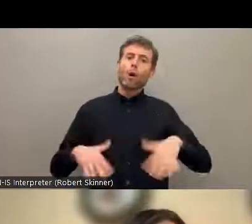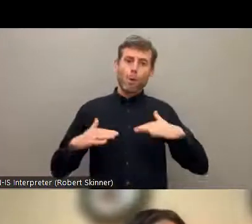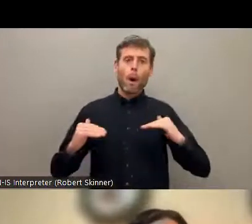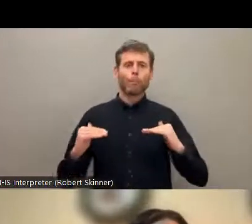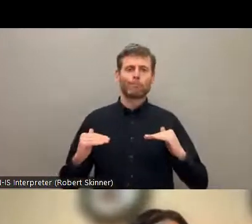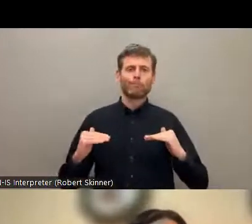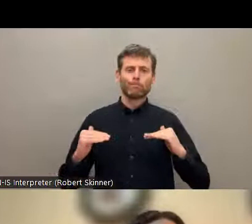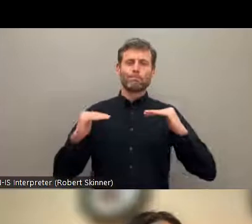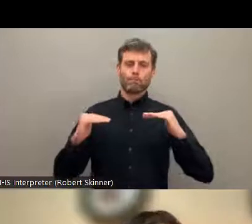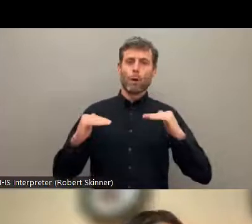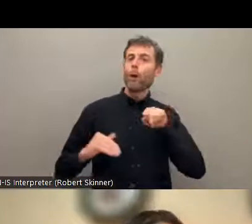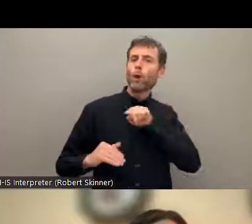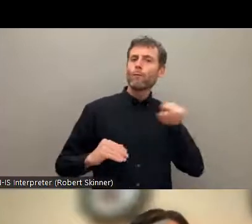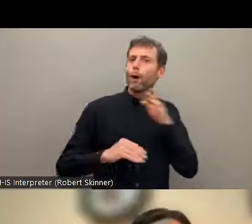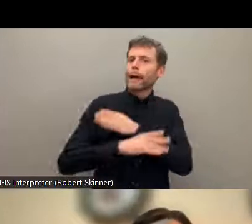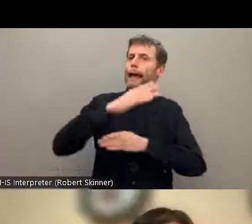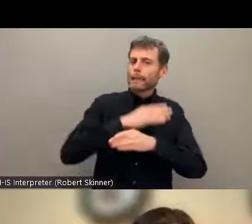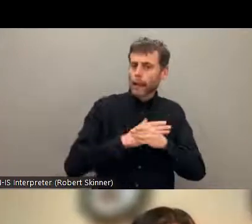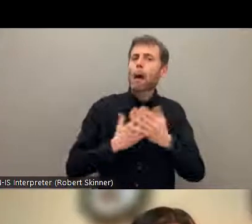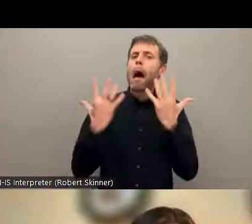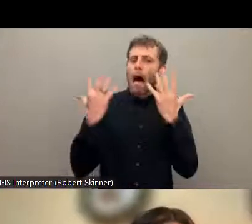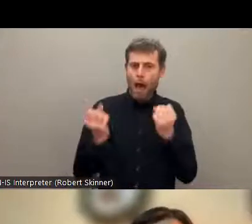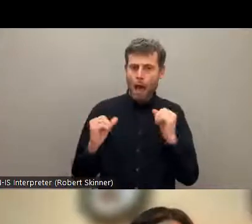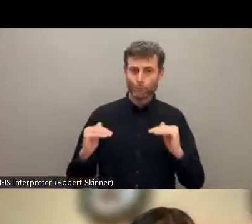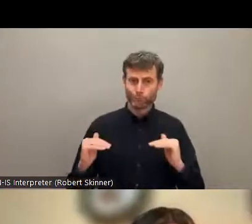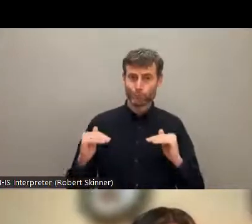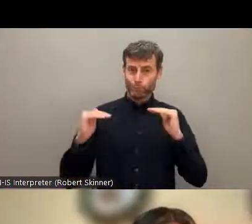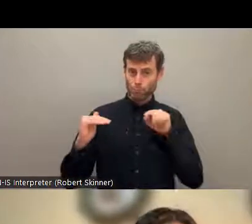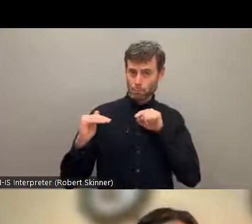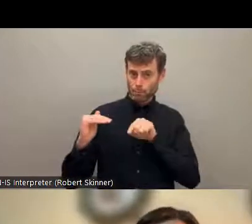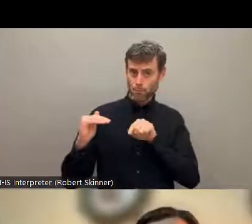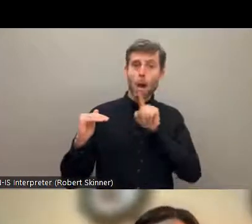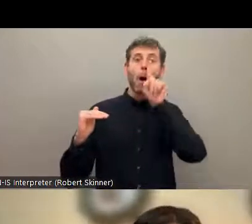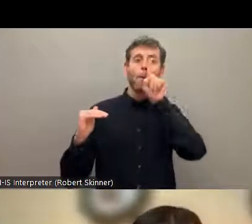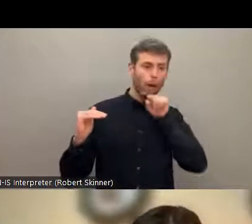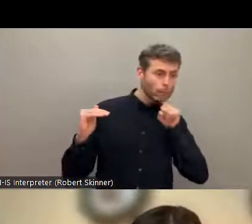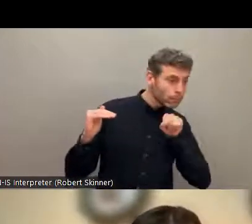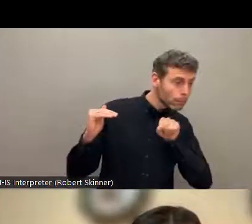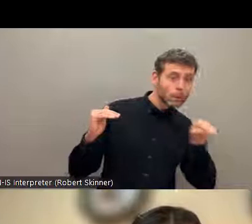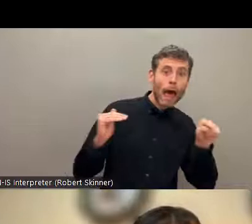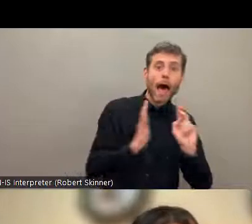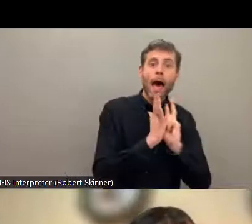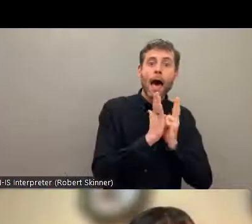indigenous people including minority people with disabilities. However,